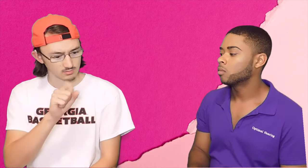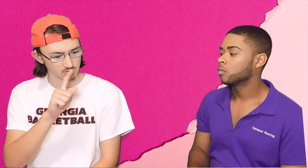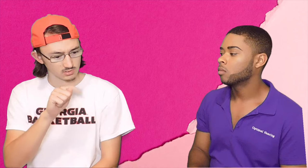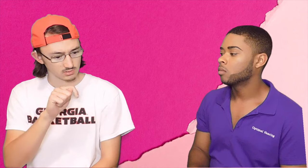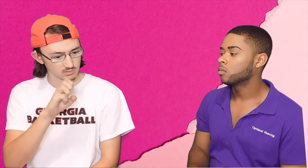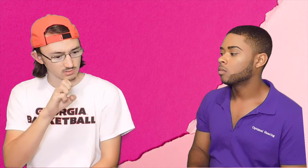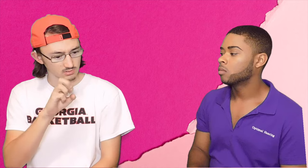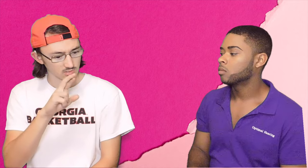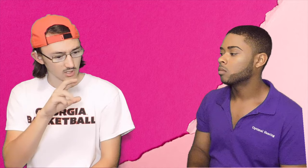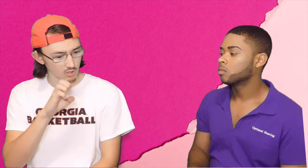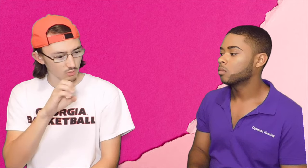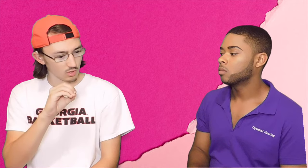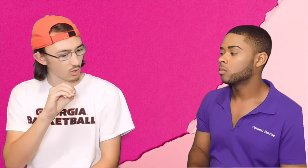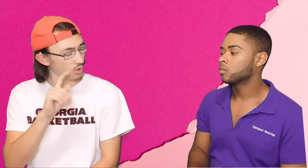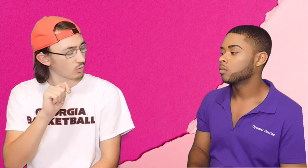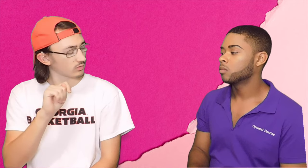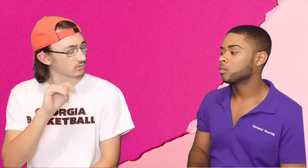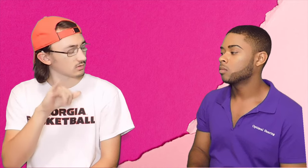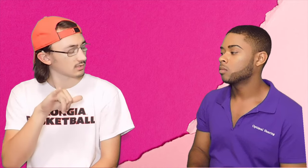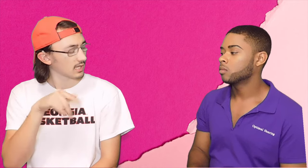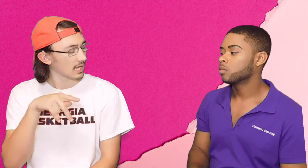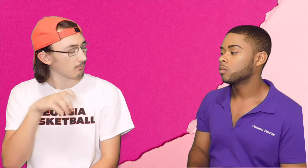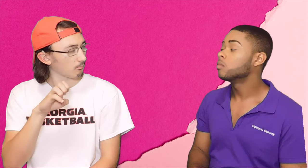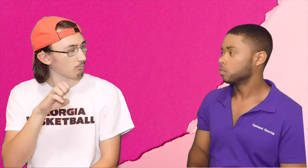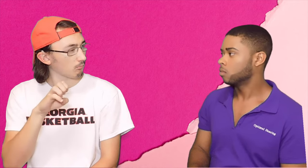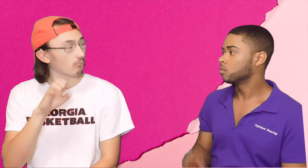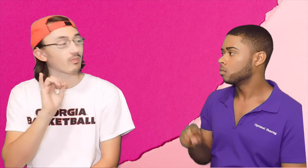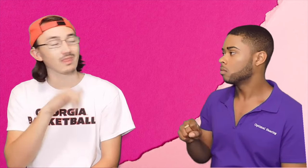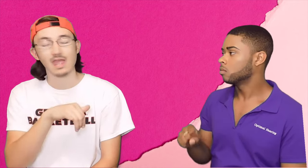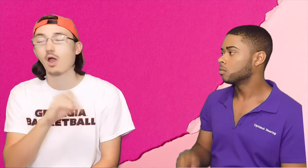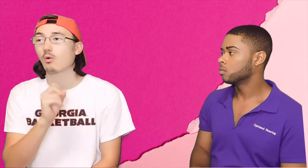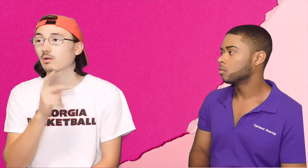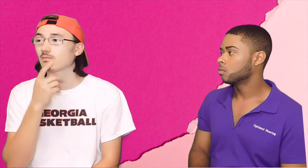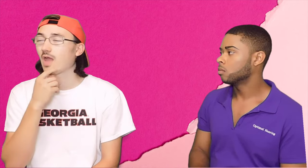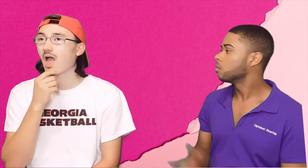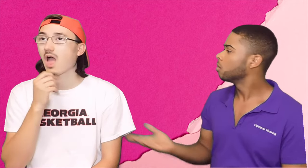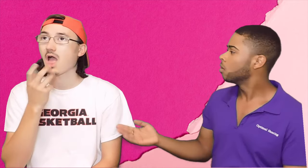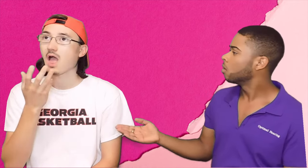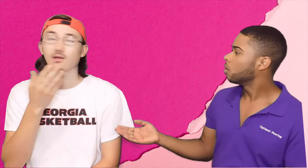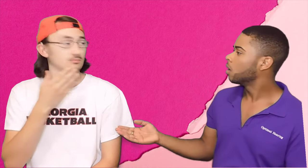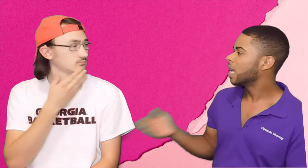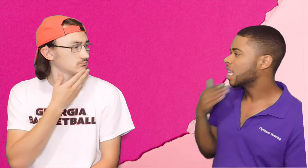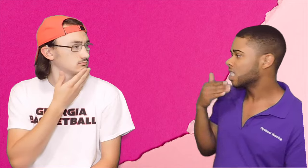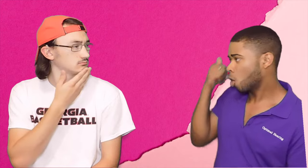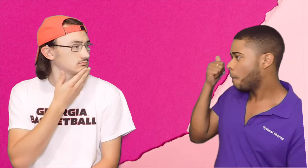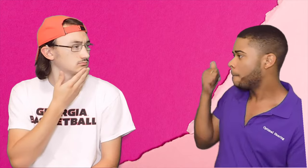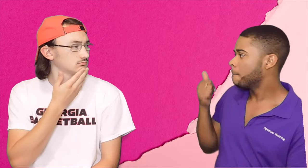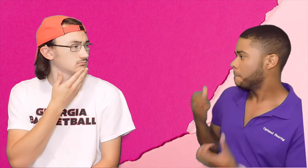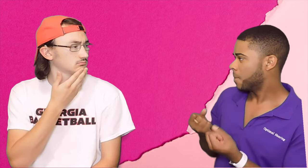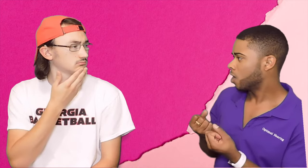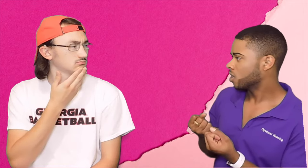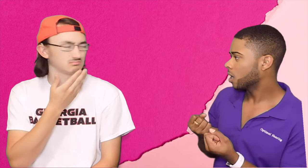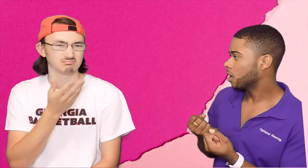Luke: You mean stereotype? Bryce: Yeah, um, wait, is there a better sign?